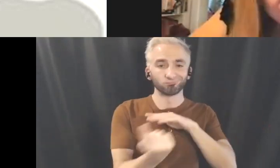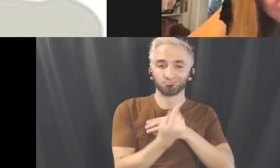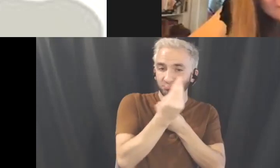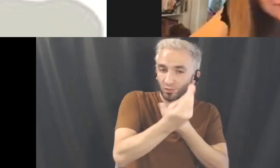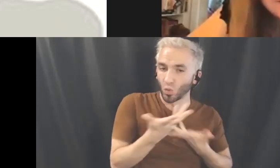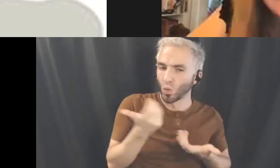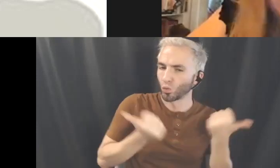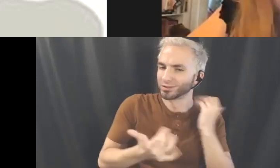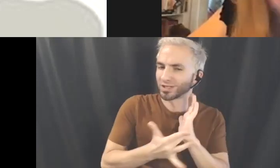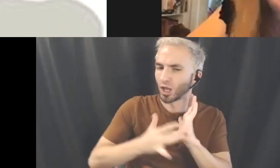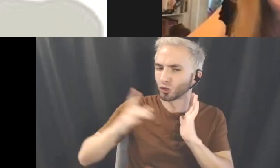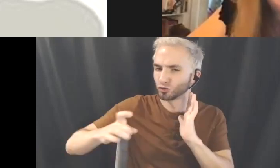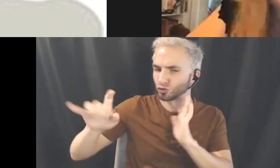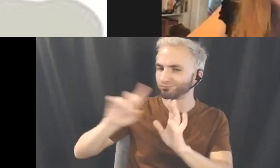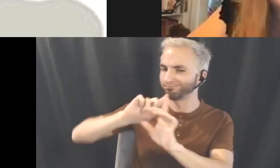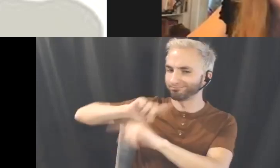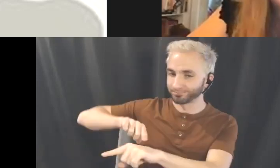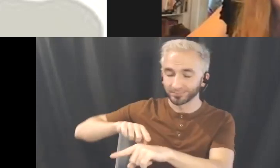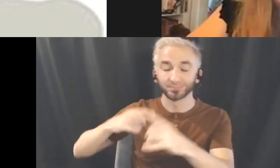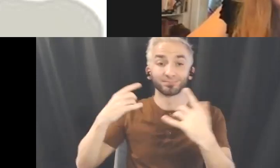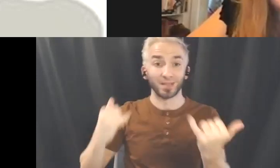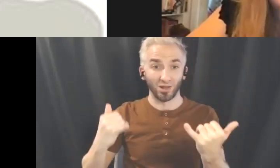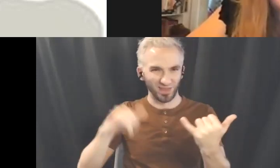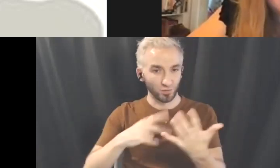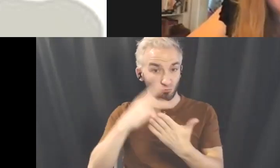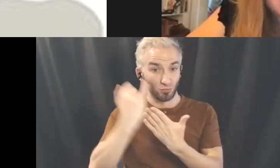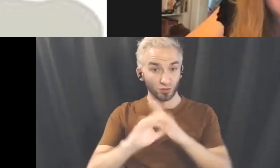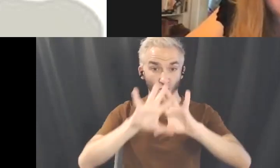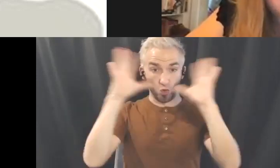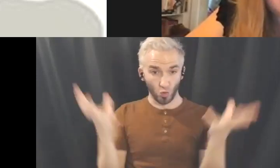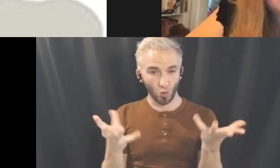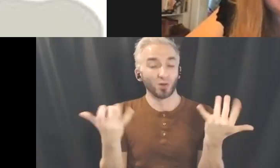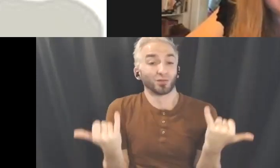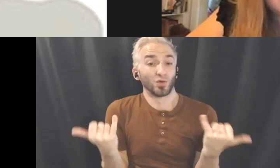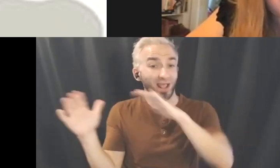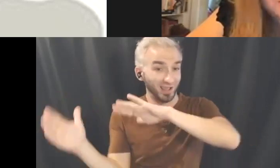Today we have, we're so so so so lucky, how lucky are you?